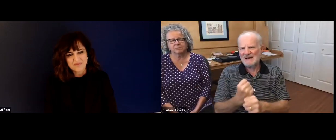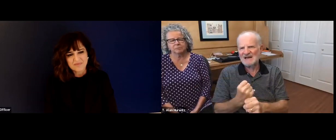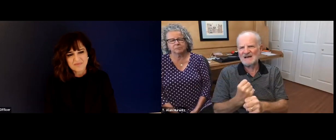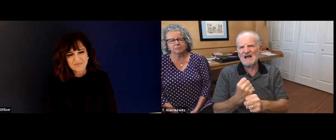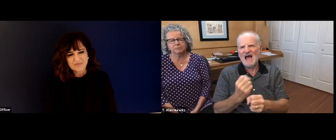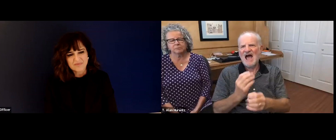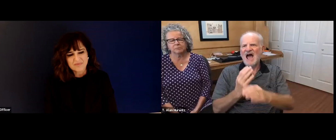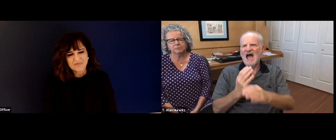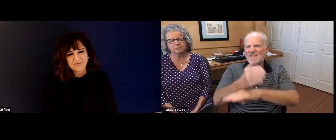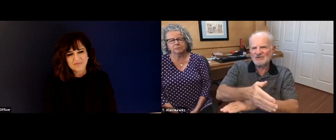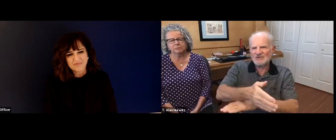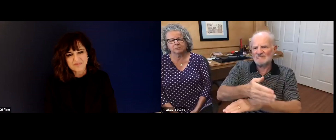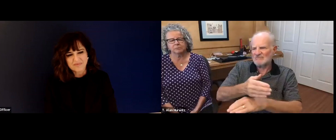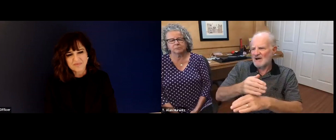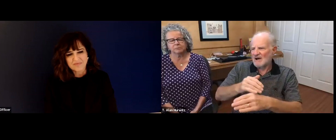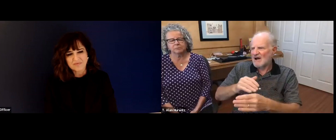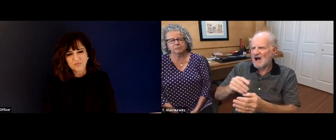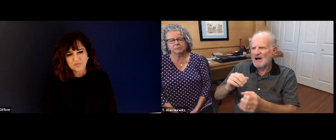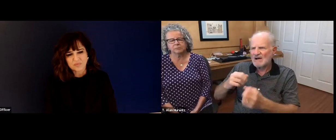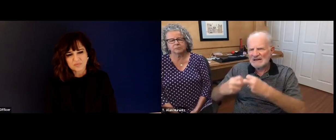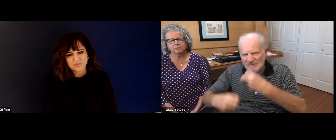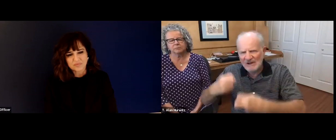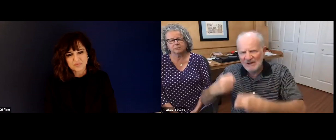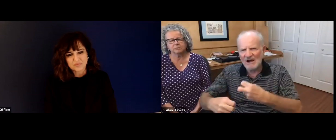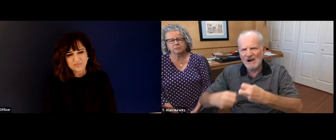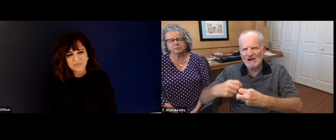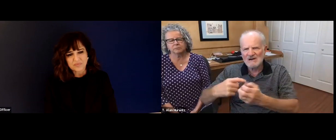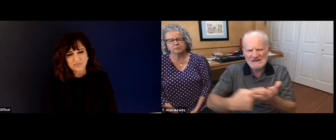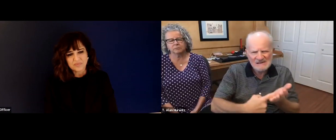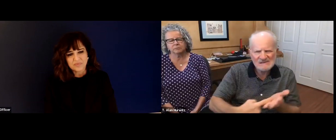that I experienced over the years, and some decisions that I